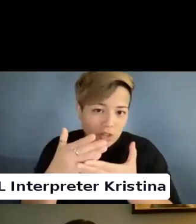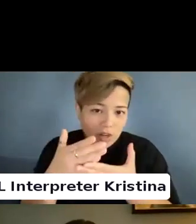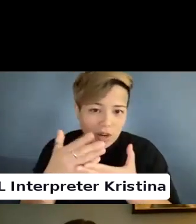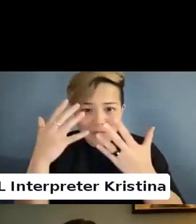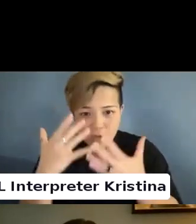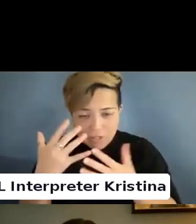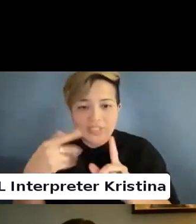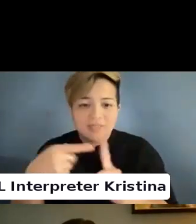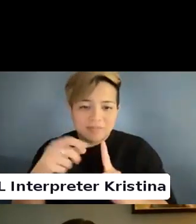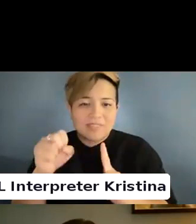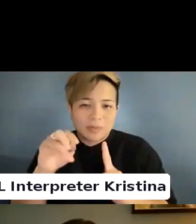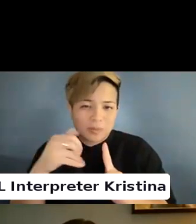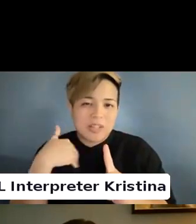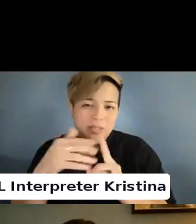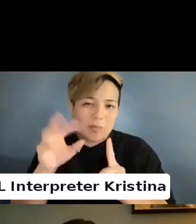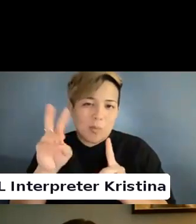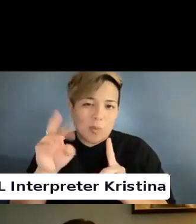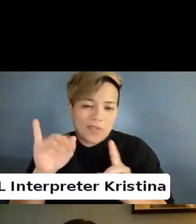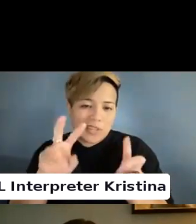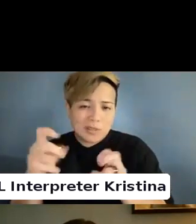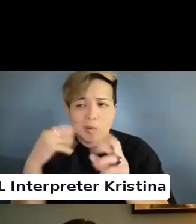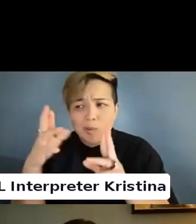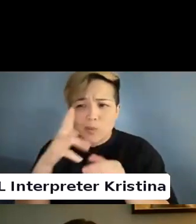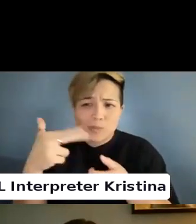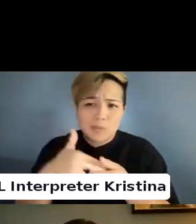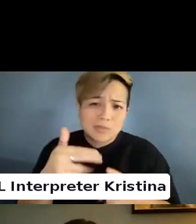Unfortunately she was having some Wi-Fi issues. We hope she will be back soon.